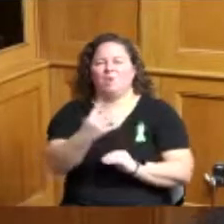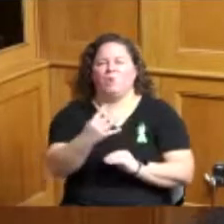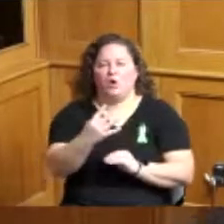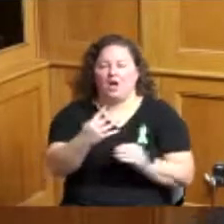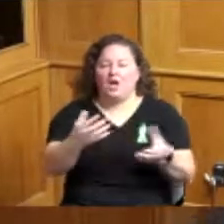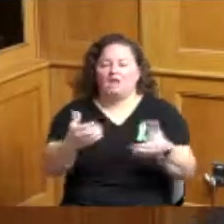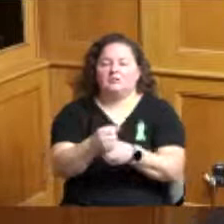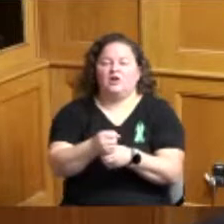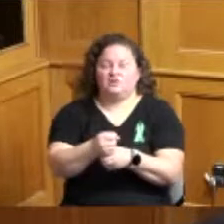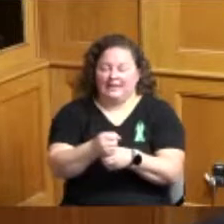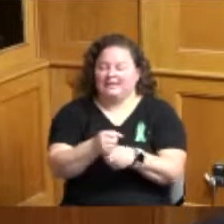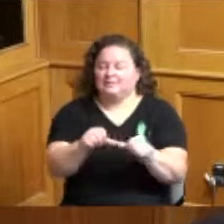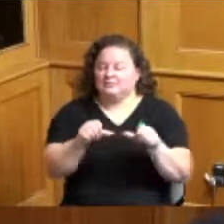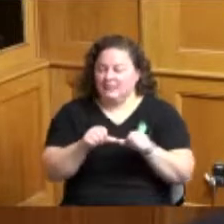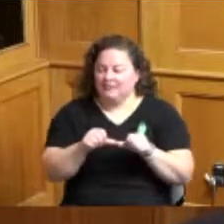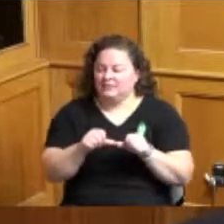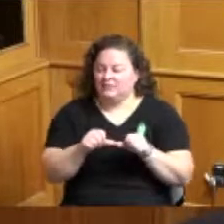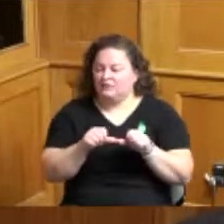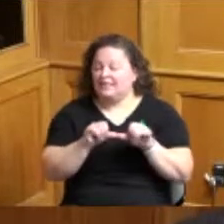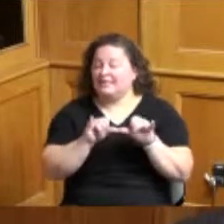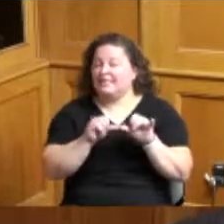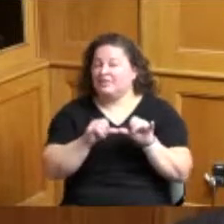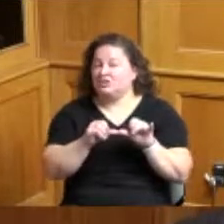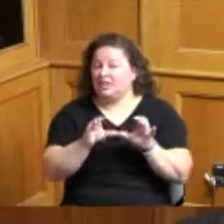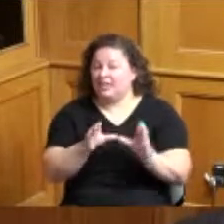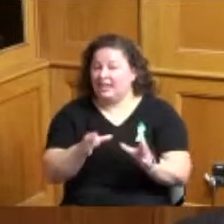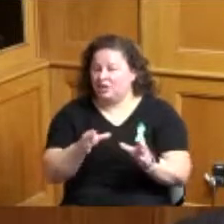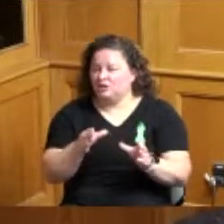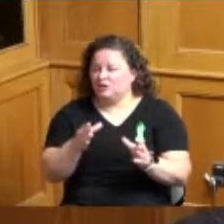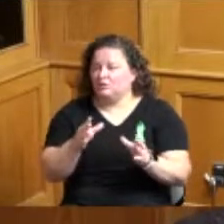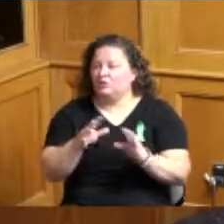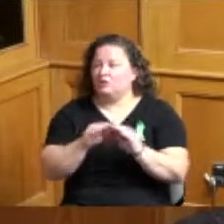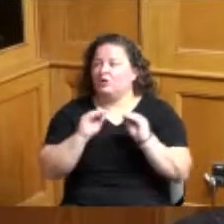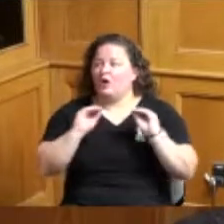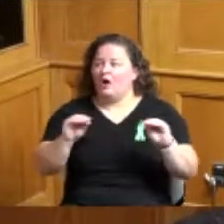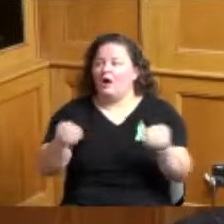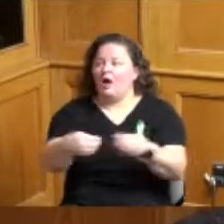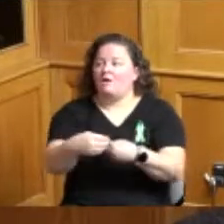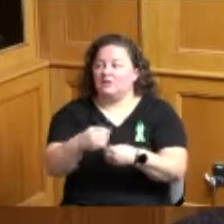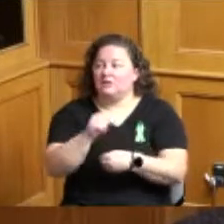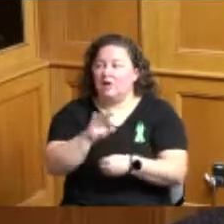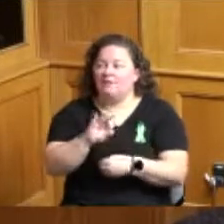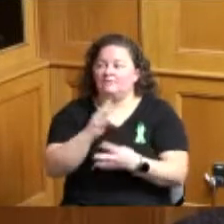re-entry engineers road improvements in Columbia Township and remaining appropriations for the